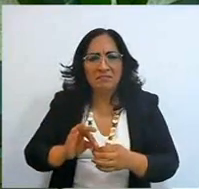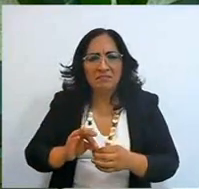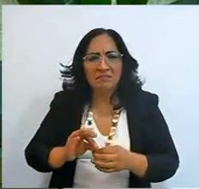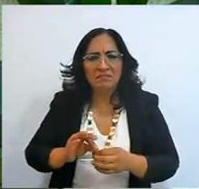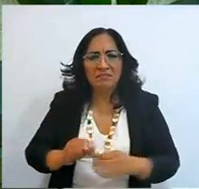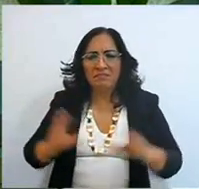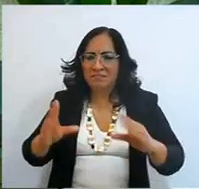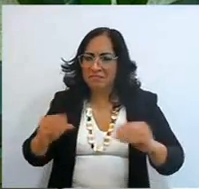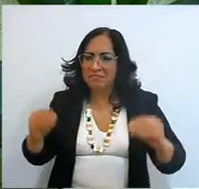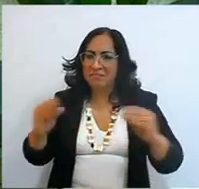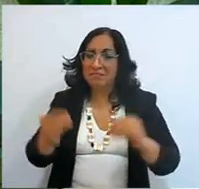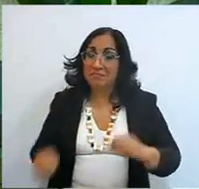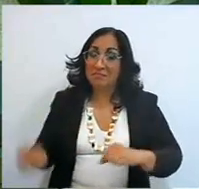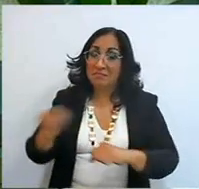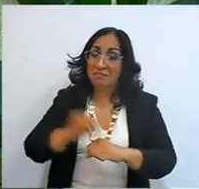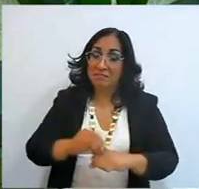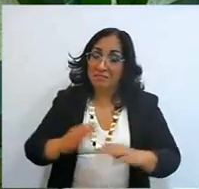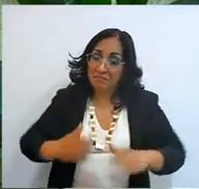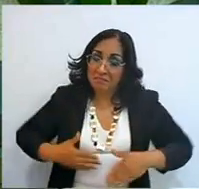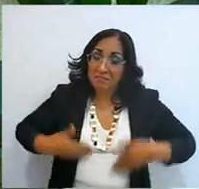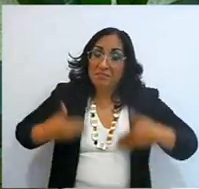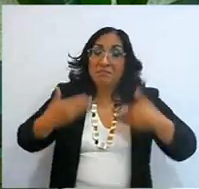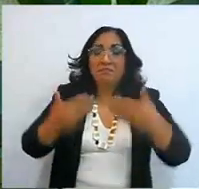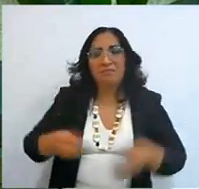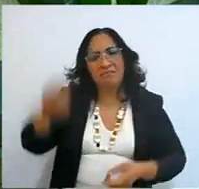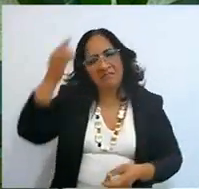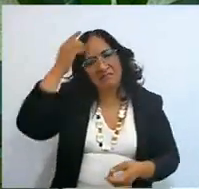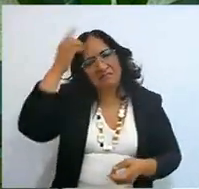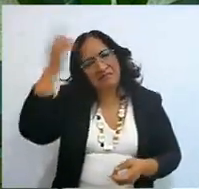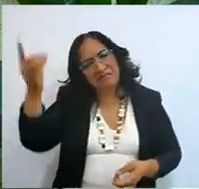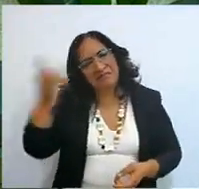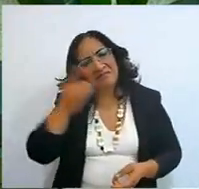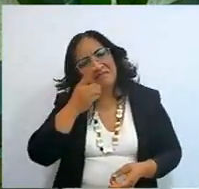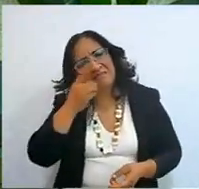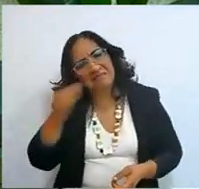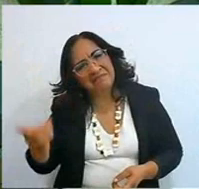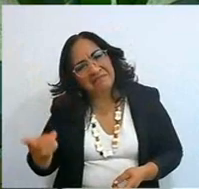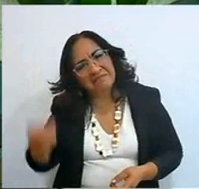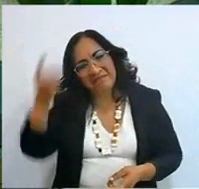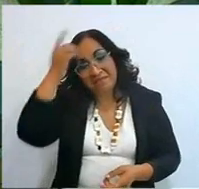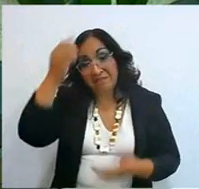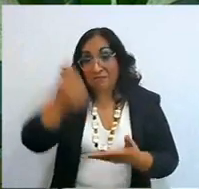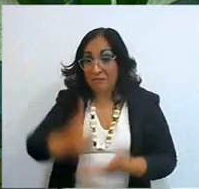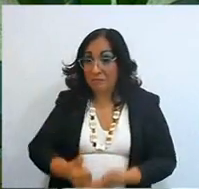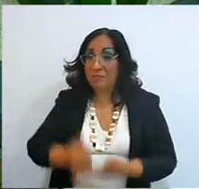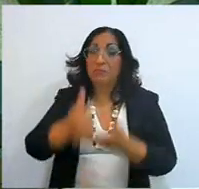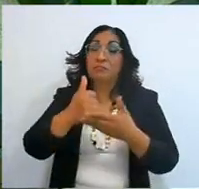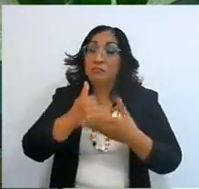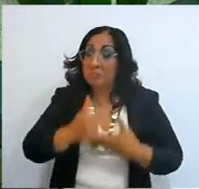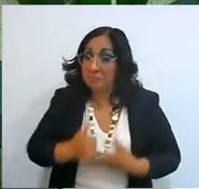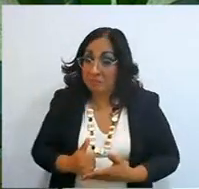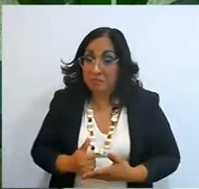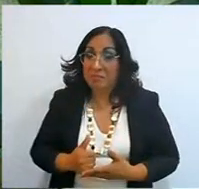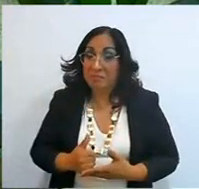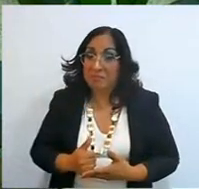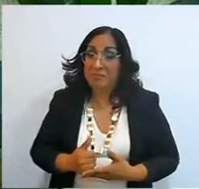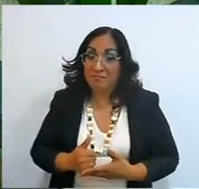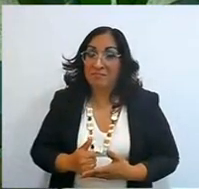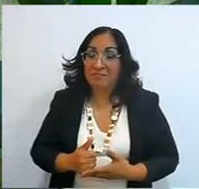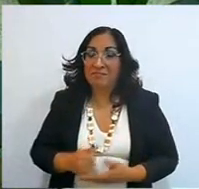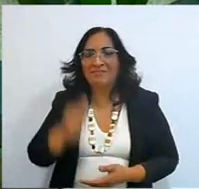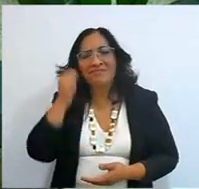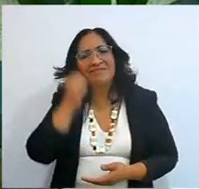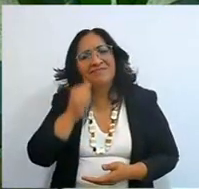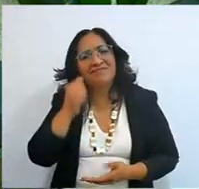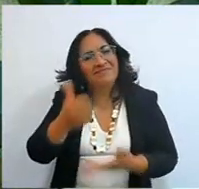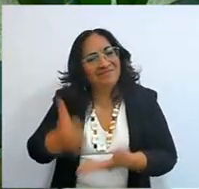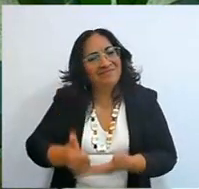You say, well, if God crossed this river for me, then that wider and larger river will also cross me,